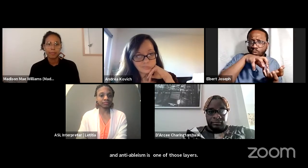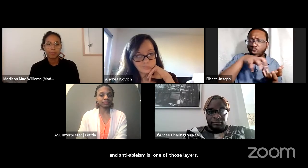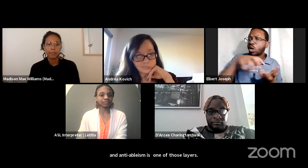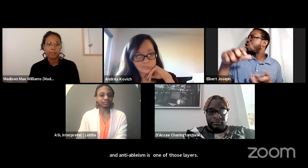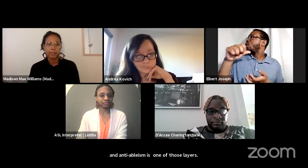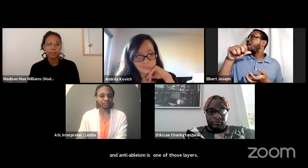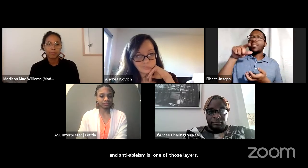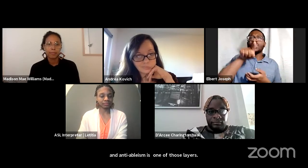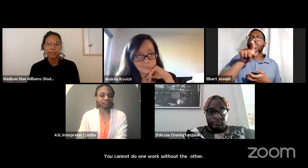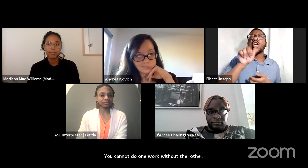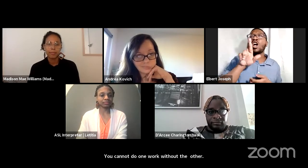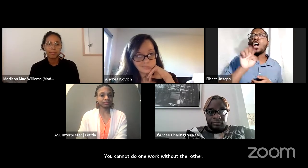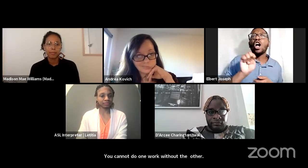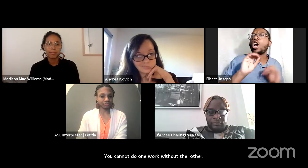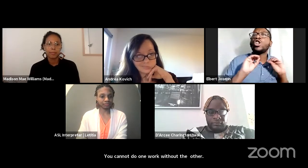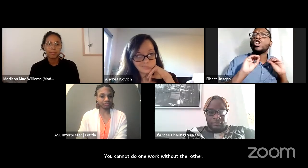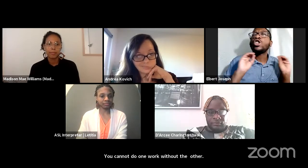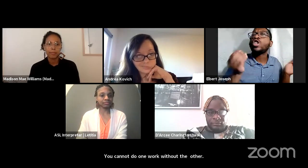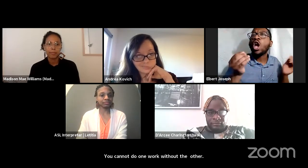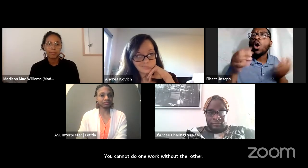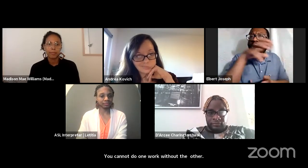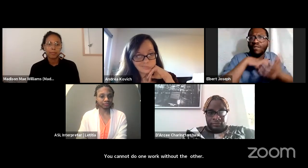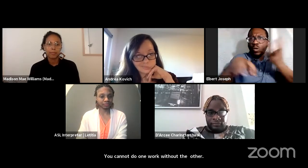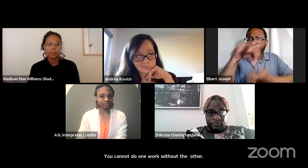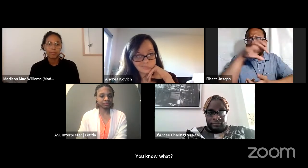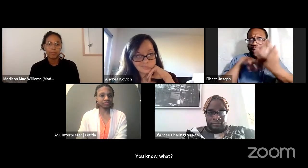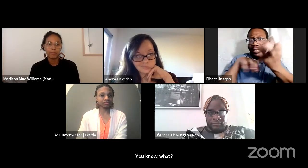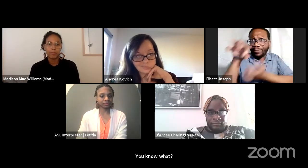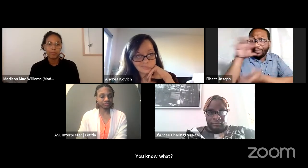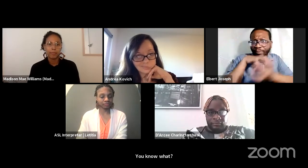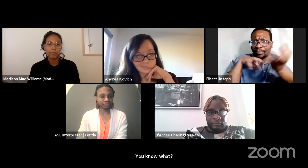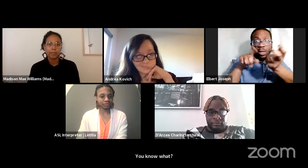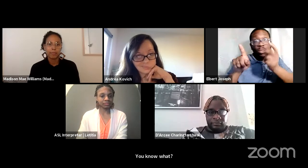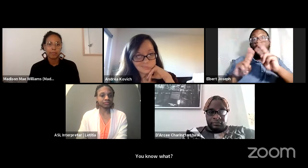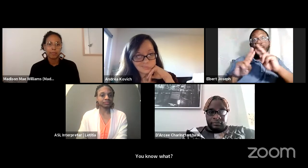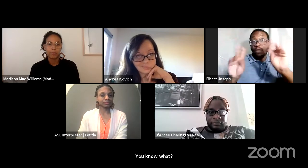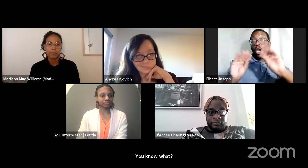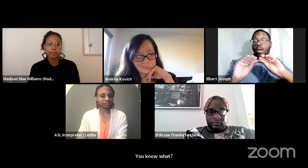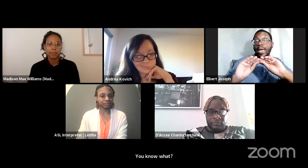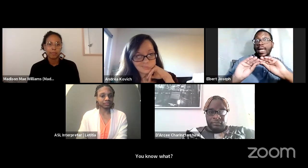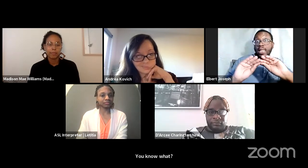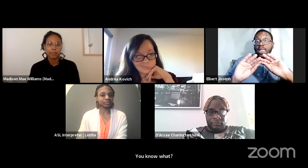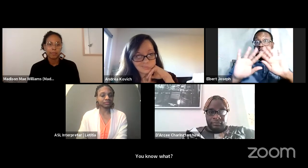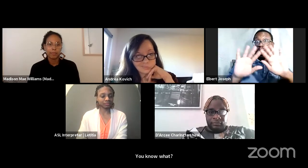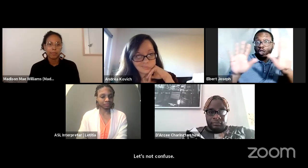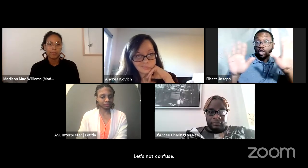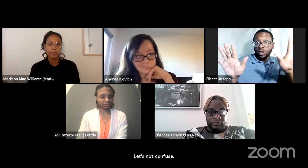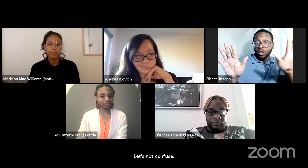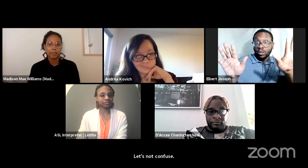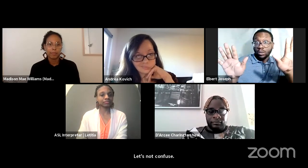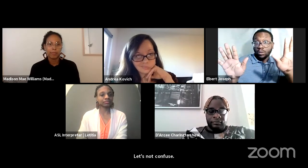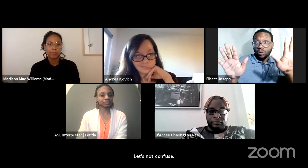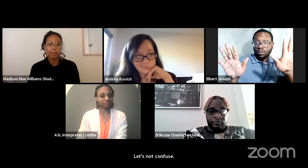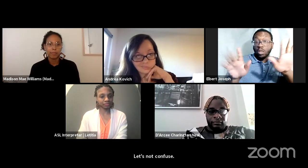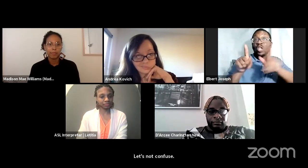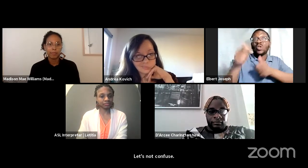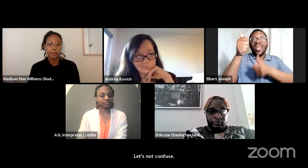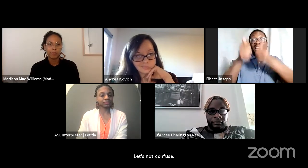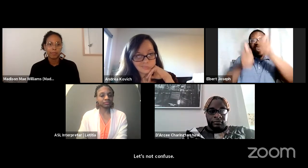Let's not, let's not confuse. Let's not get confused here. Let's just make sure there's no confusion. And I wanna be very clear.